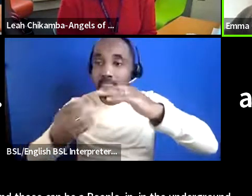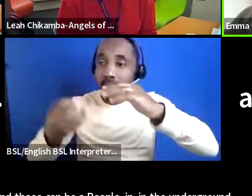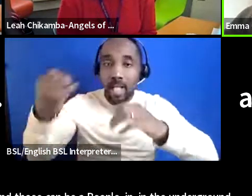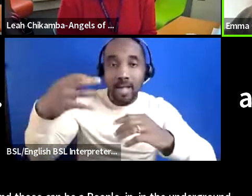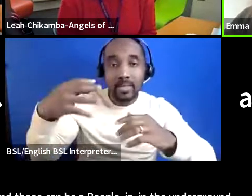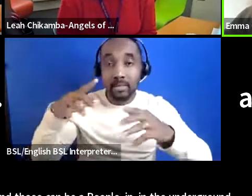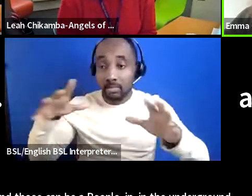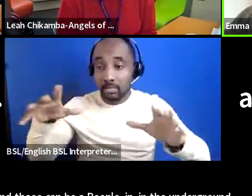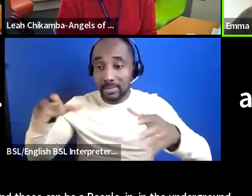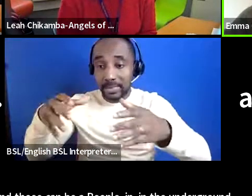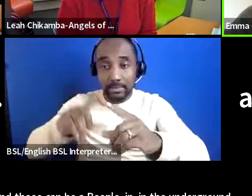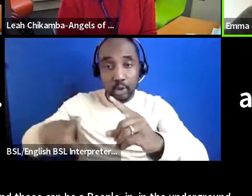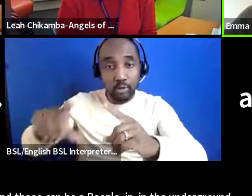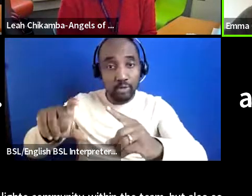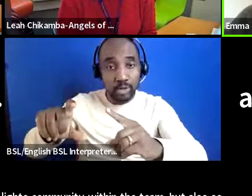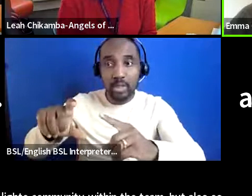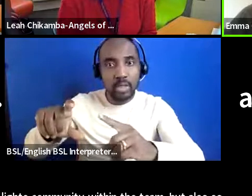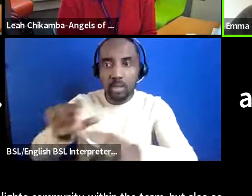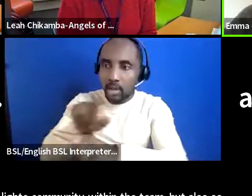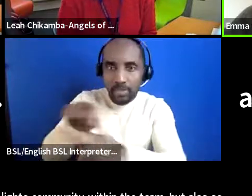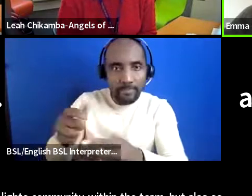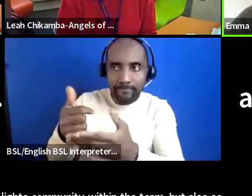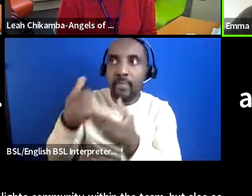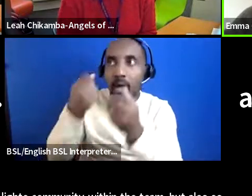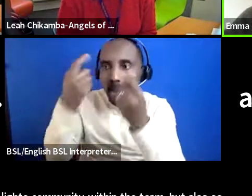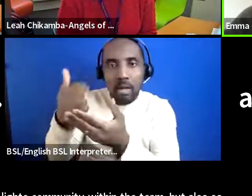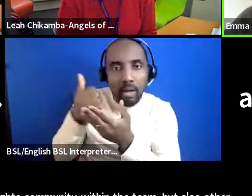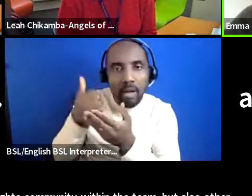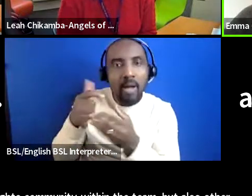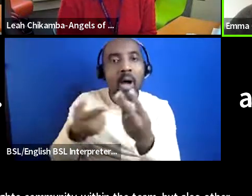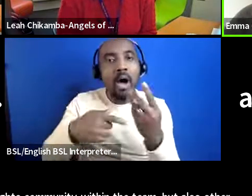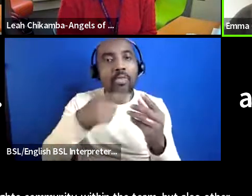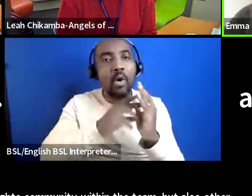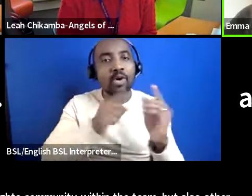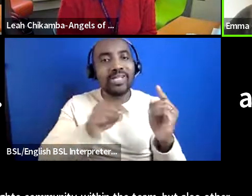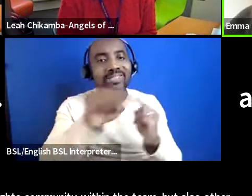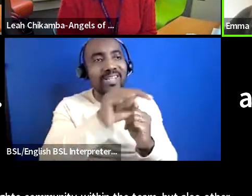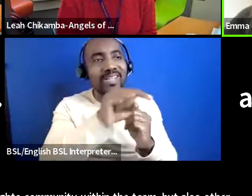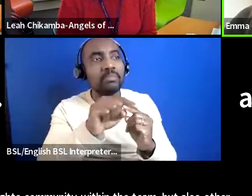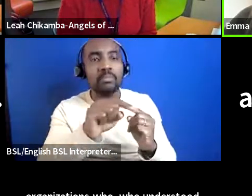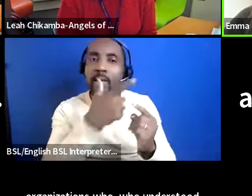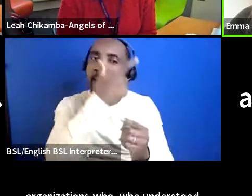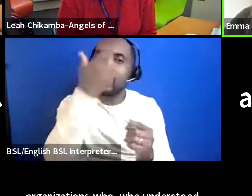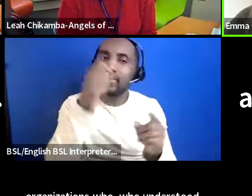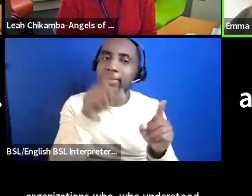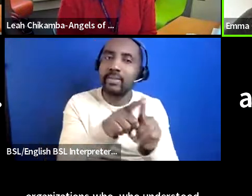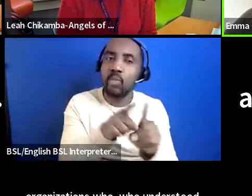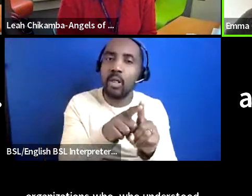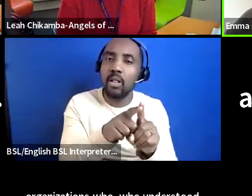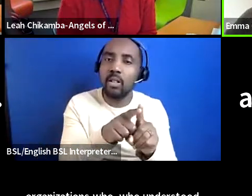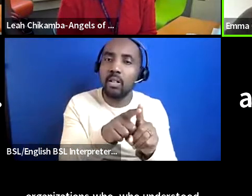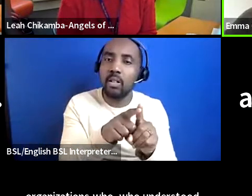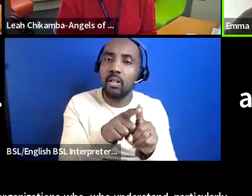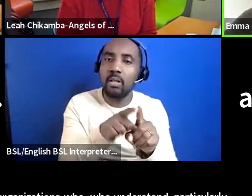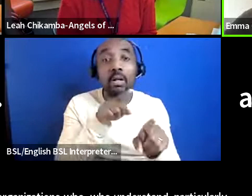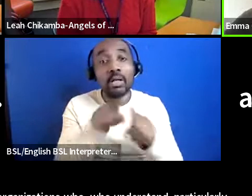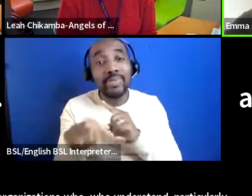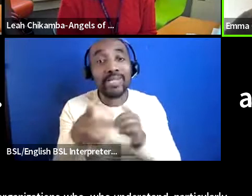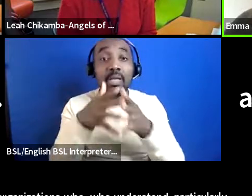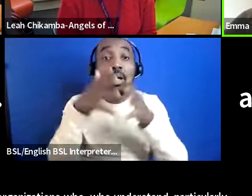um but also other organizations who who understand um particularly larger organizations